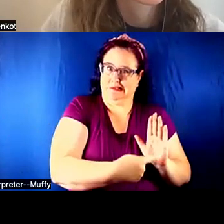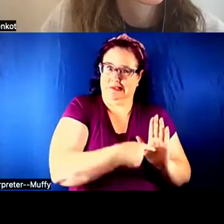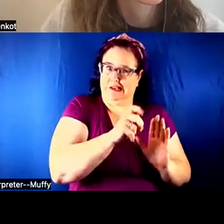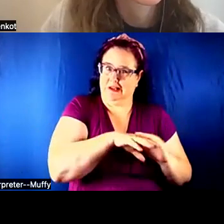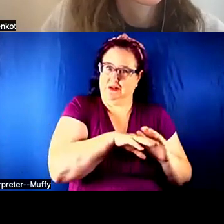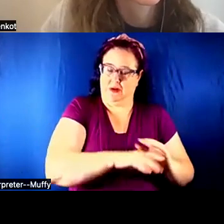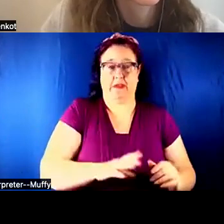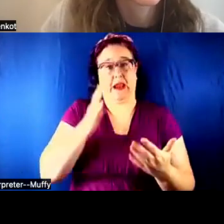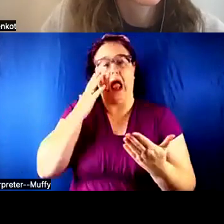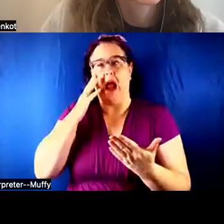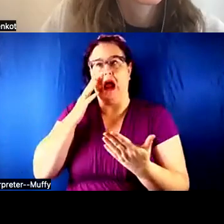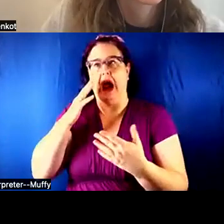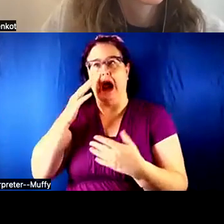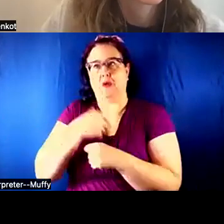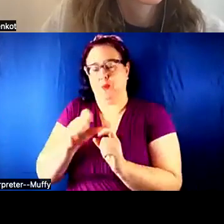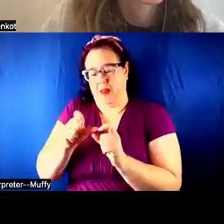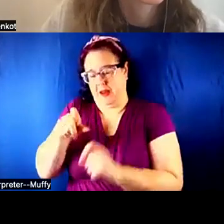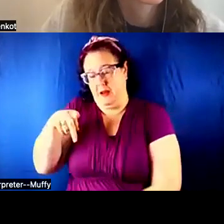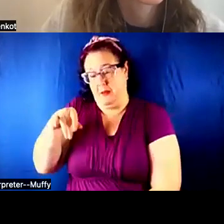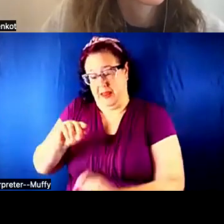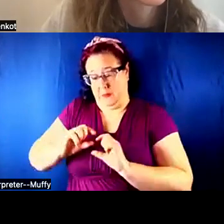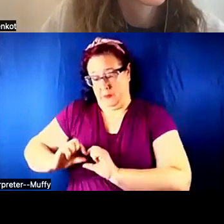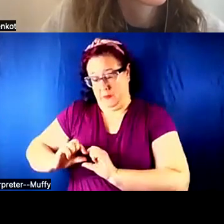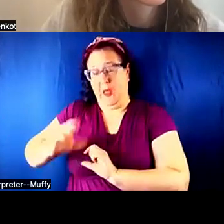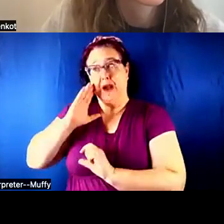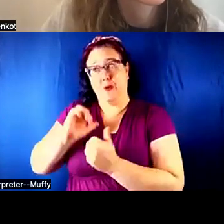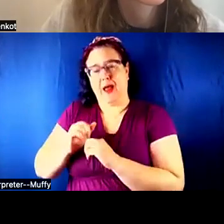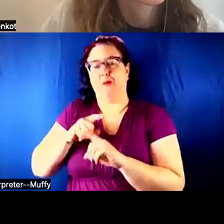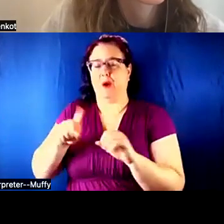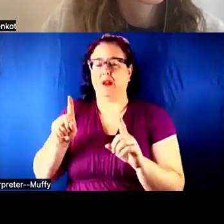how we'd make a pin, but - something like that could be really interesting.